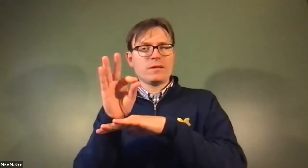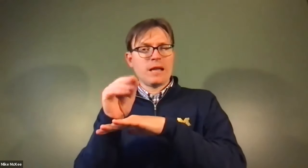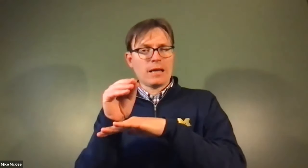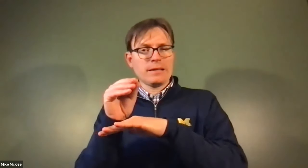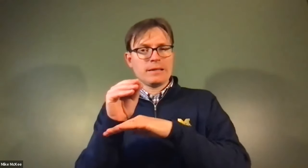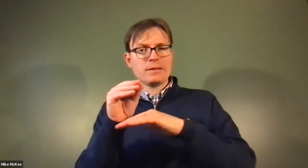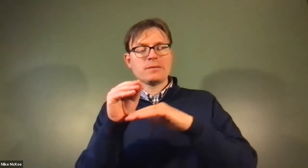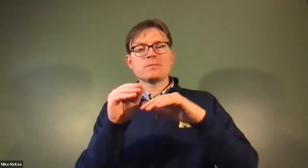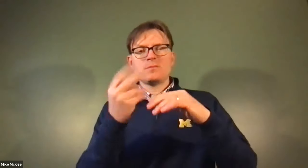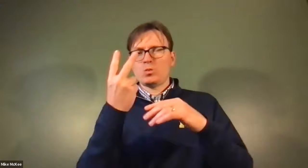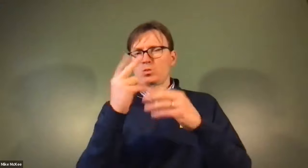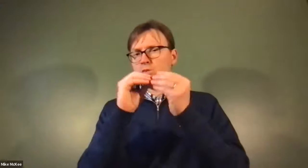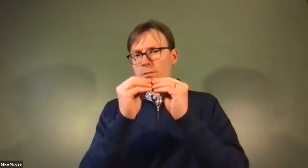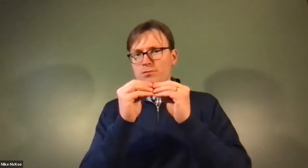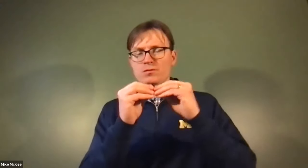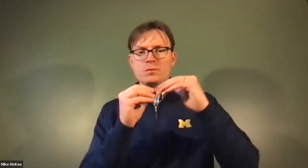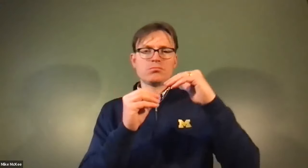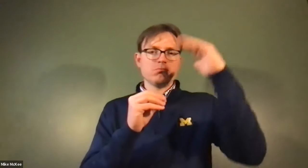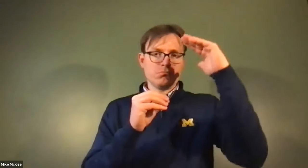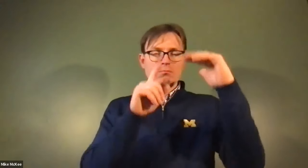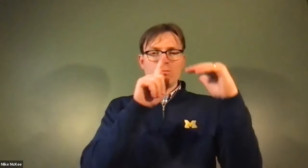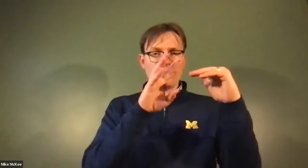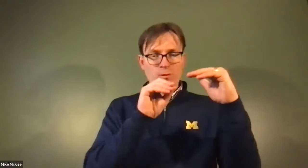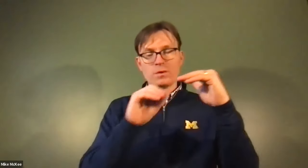James Cech: If your numbers are higher than 140 over 90.